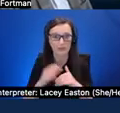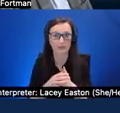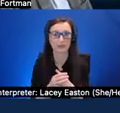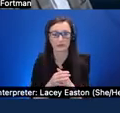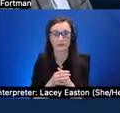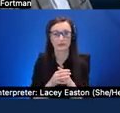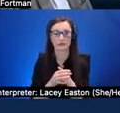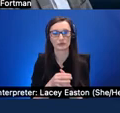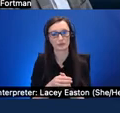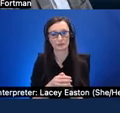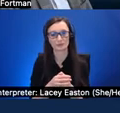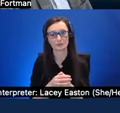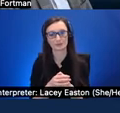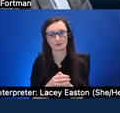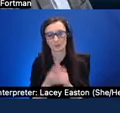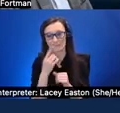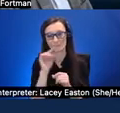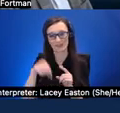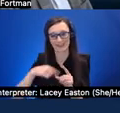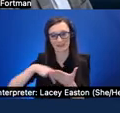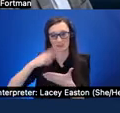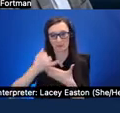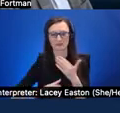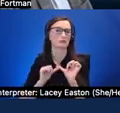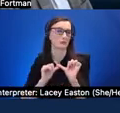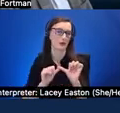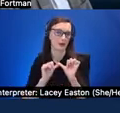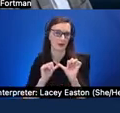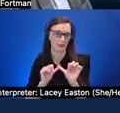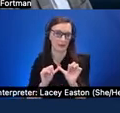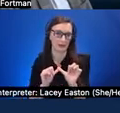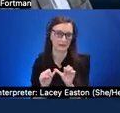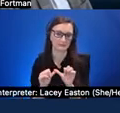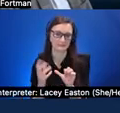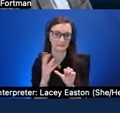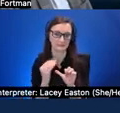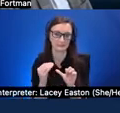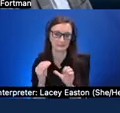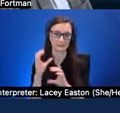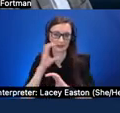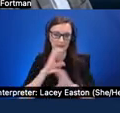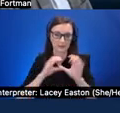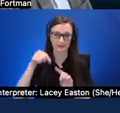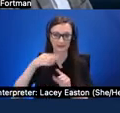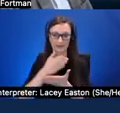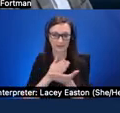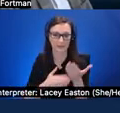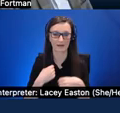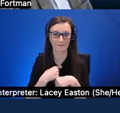project that's uh ongoing we are we're exploring uh this aspect of making 360 video accessible so